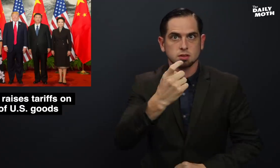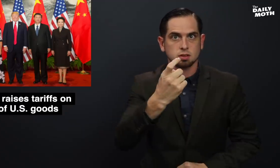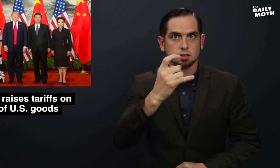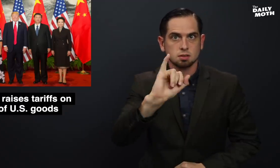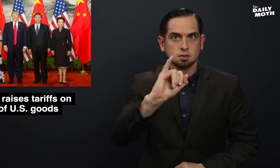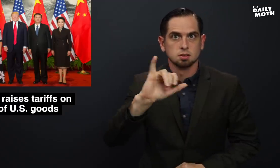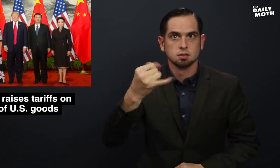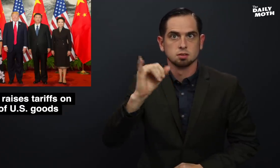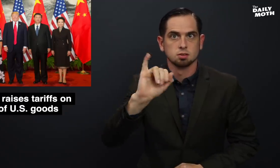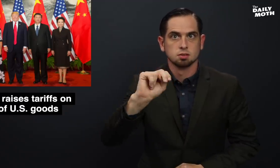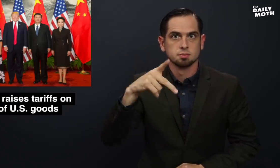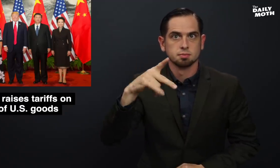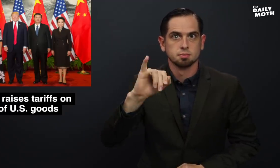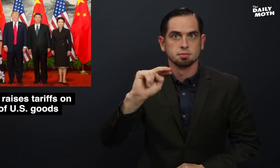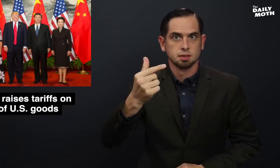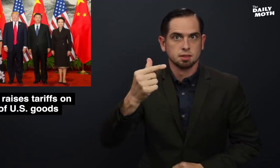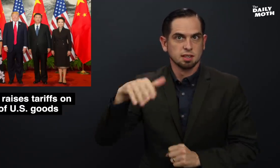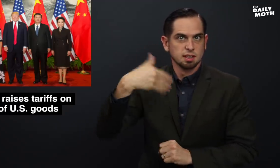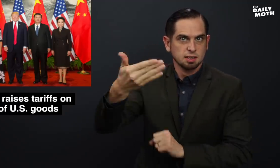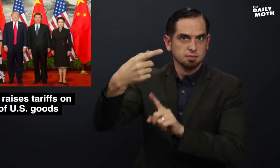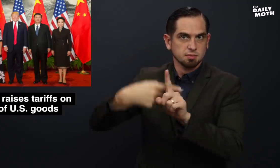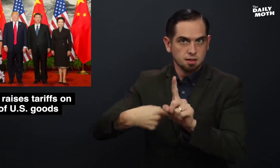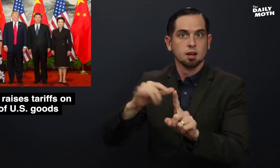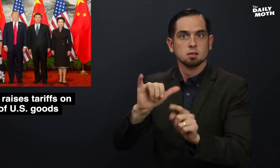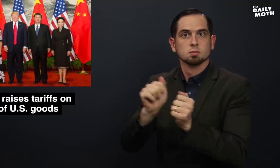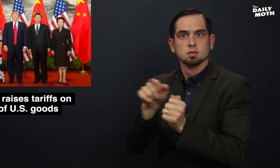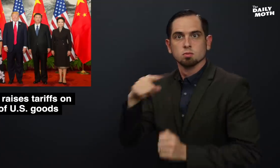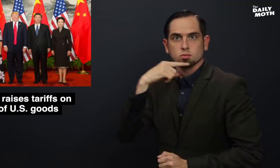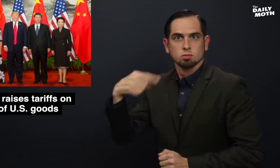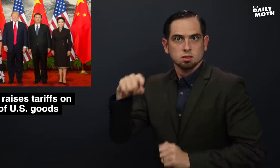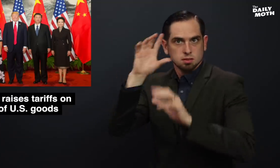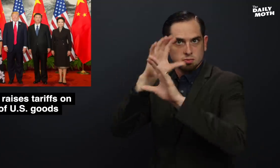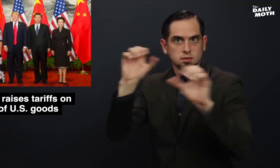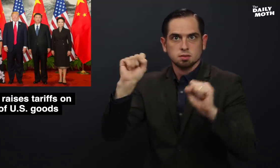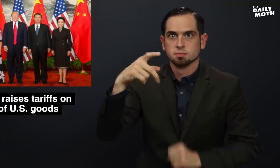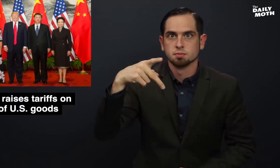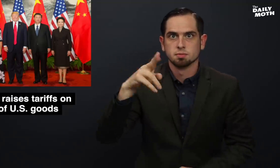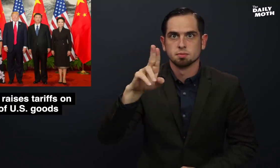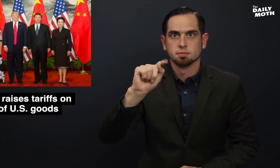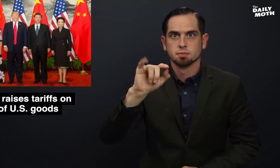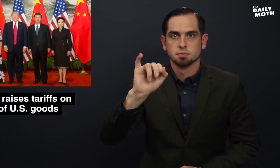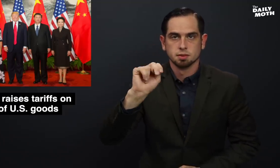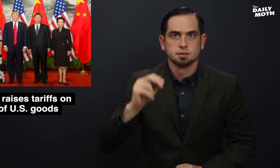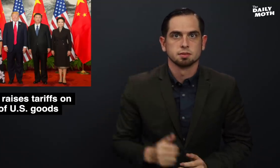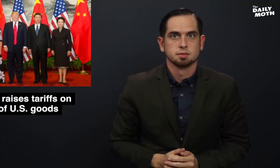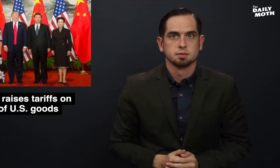Xi Jinping next month along with Russian President Putin.